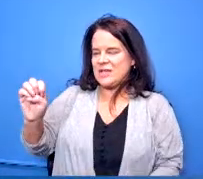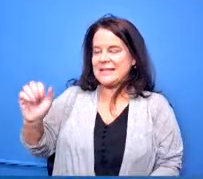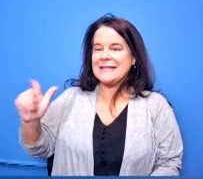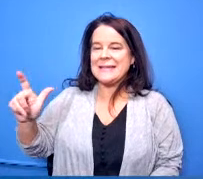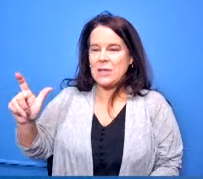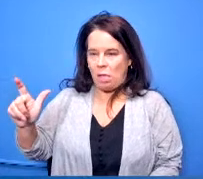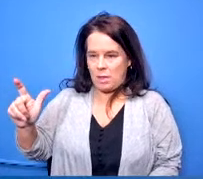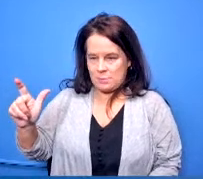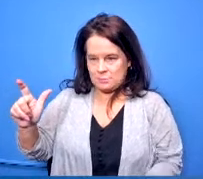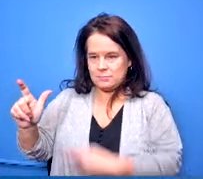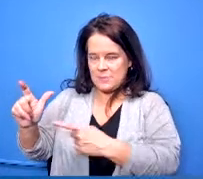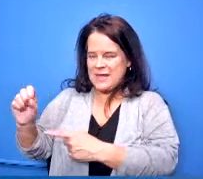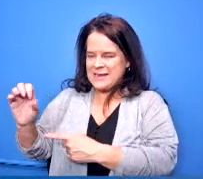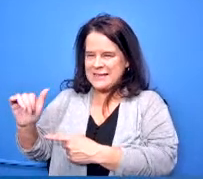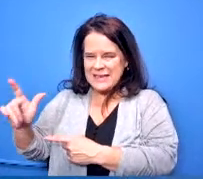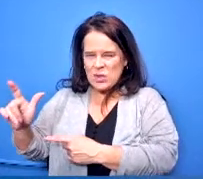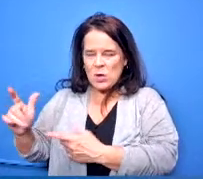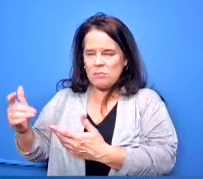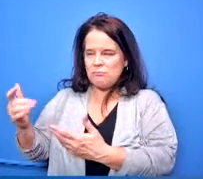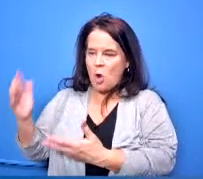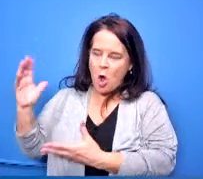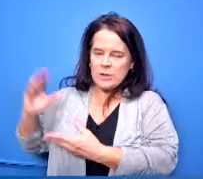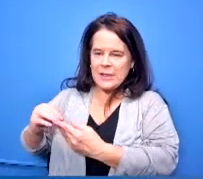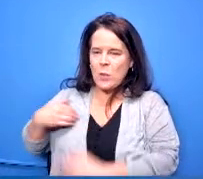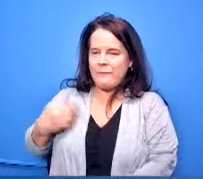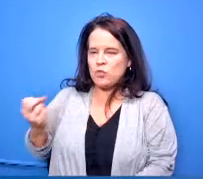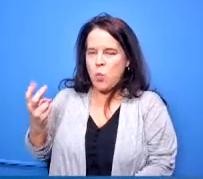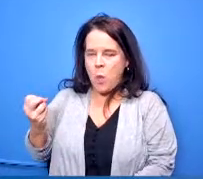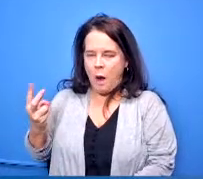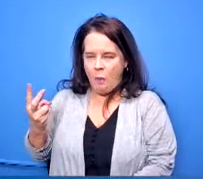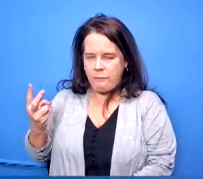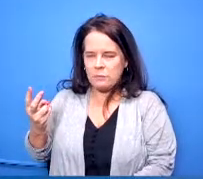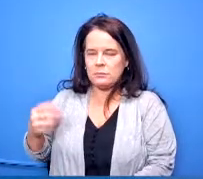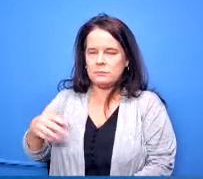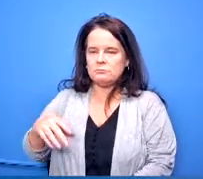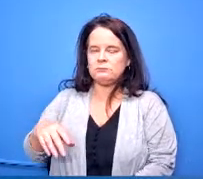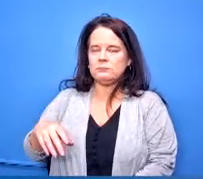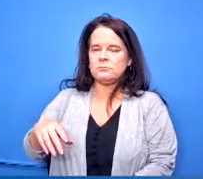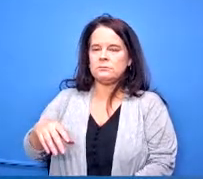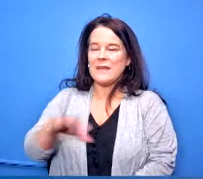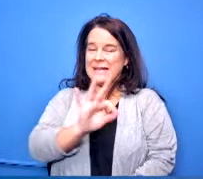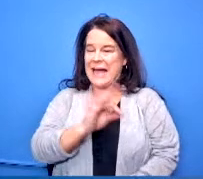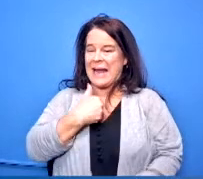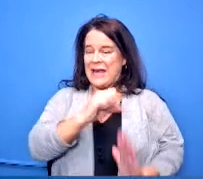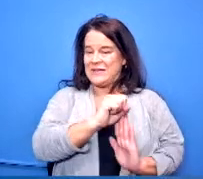by the state of ohio nine of them have state criteria and three of them have local criteria